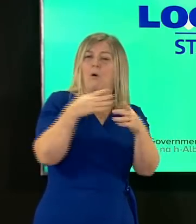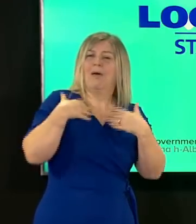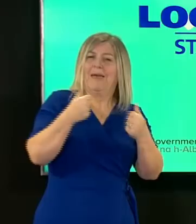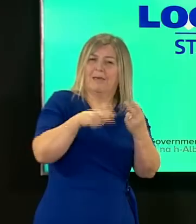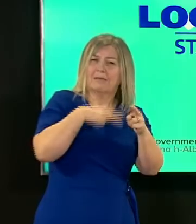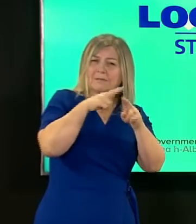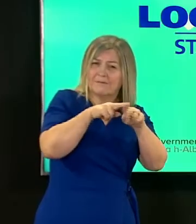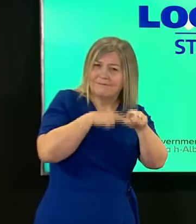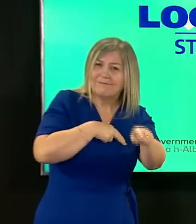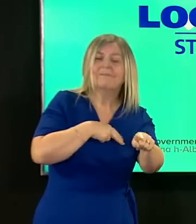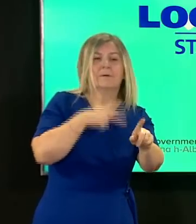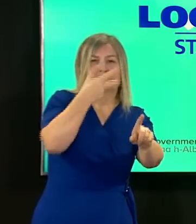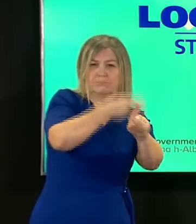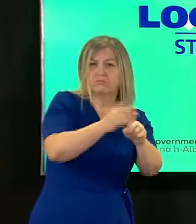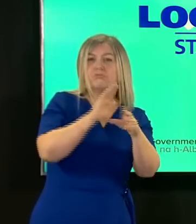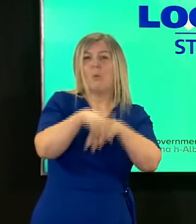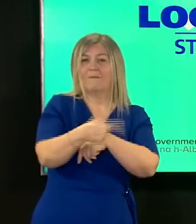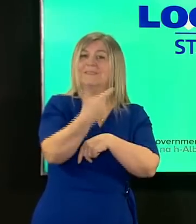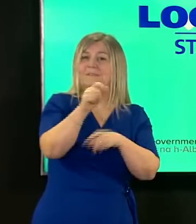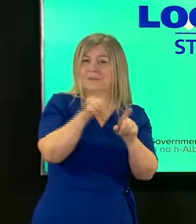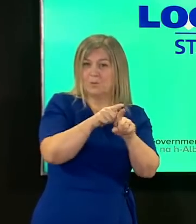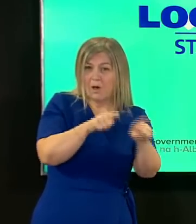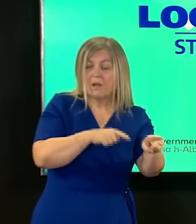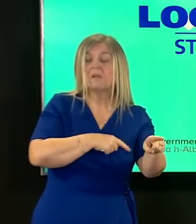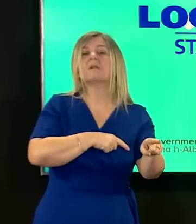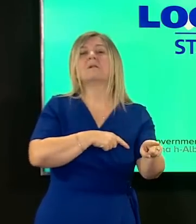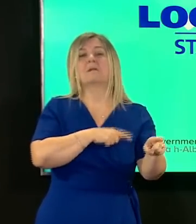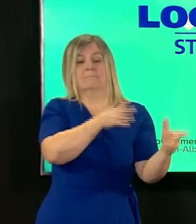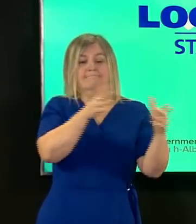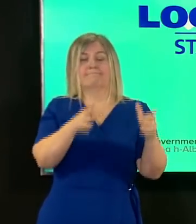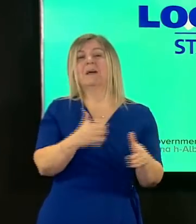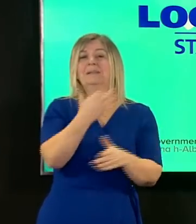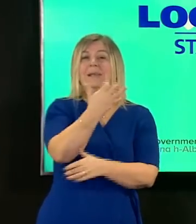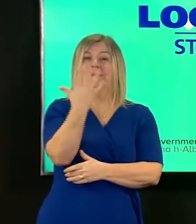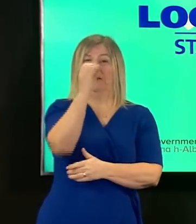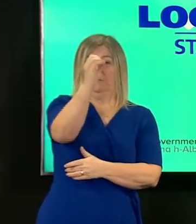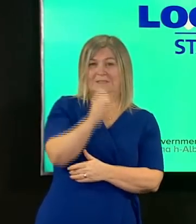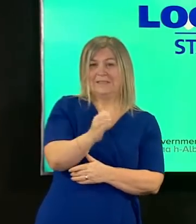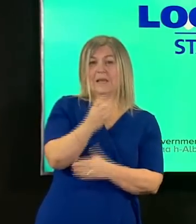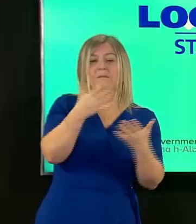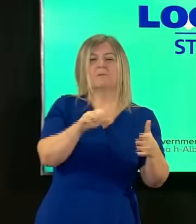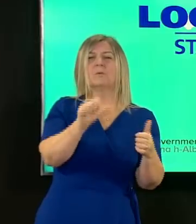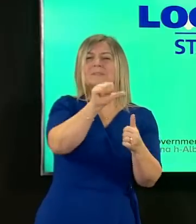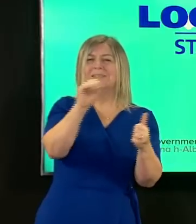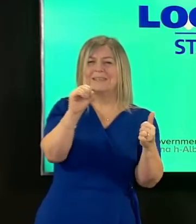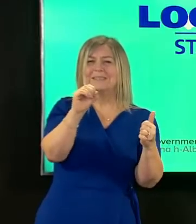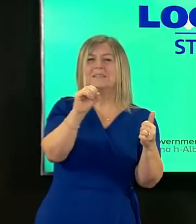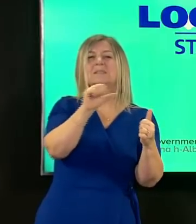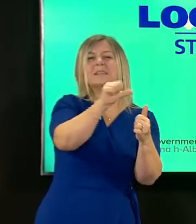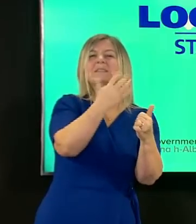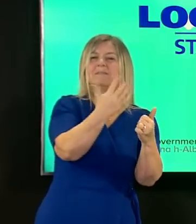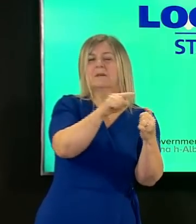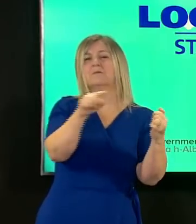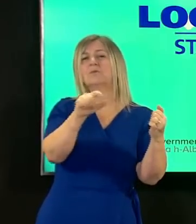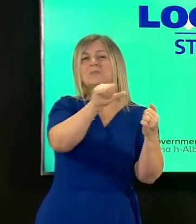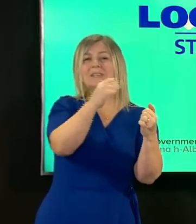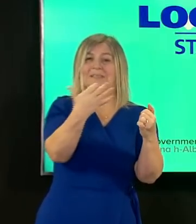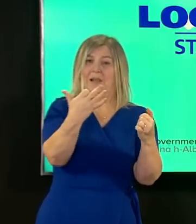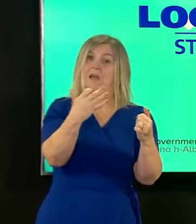as of yesterday 95 per cent of those aged 65 to 69 have now received their first dose of the vaccine